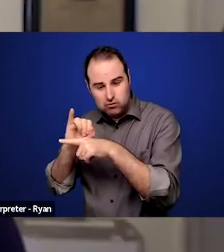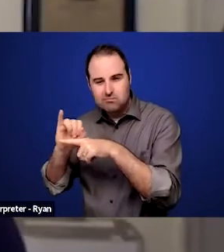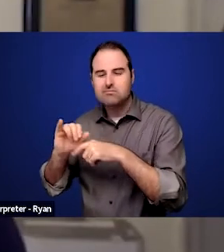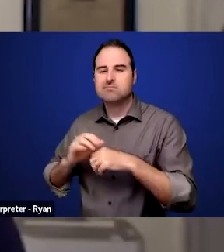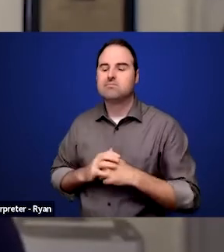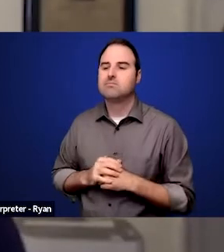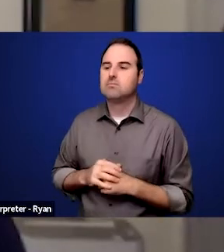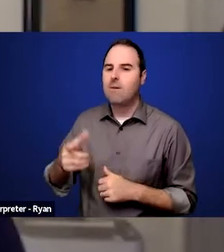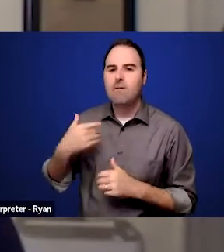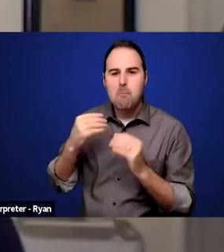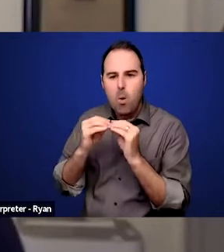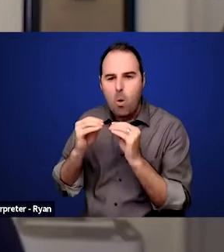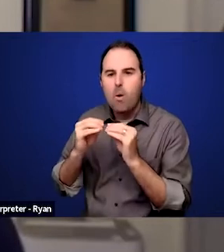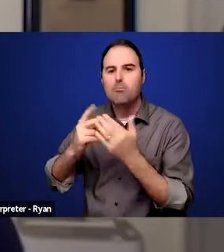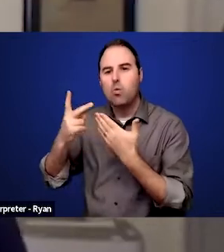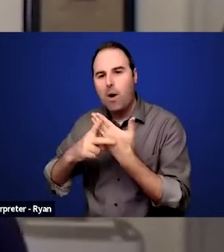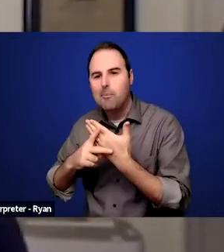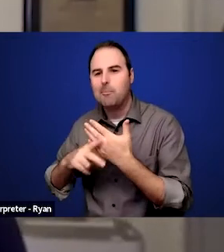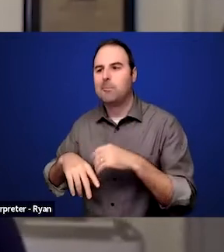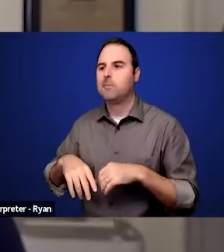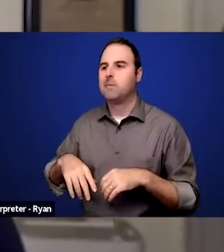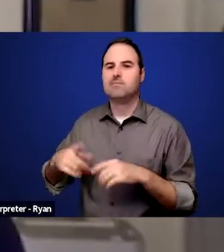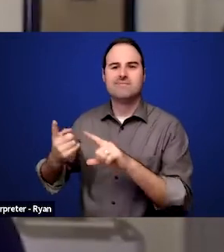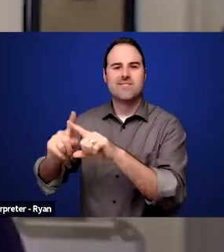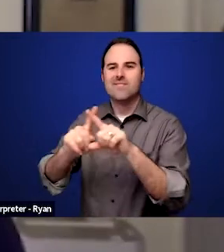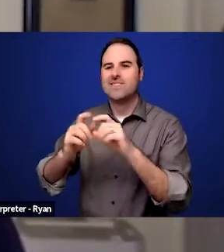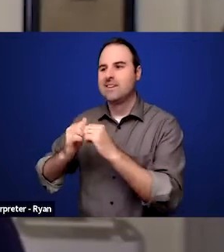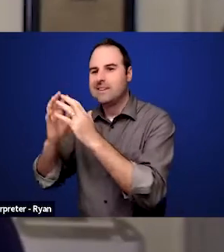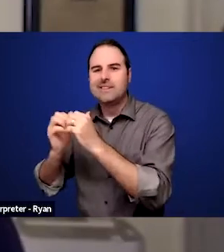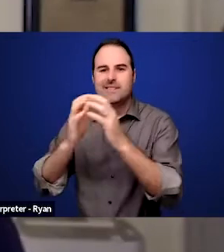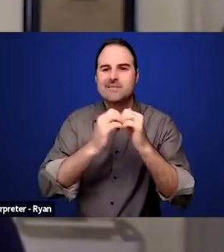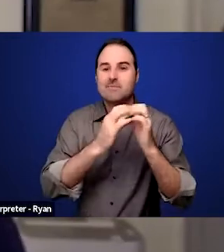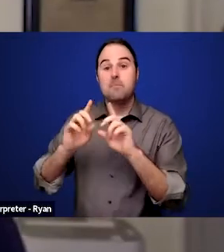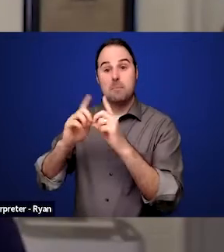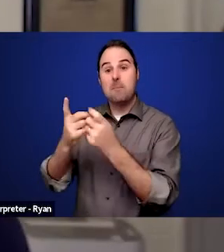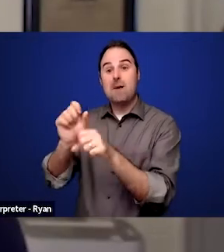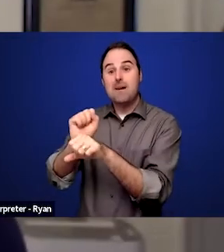The Department of Labor has a program for disabled high school students to come and, sorry,